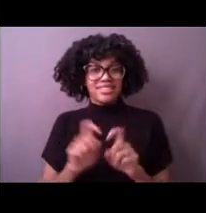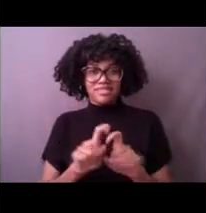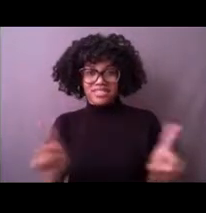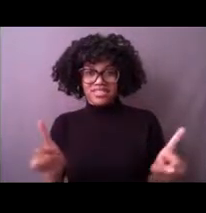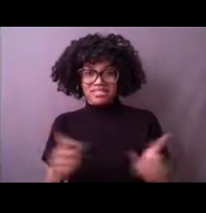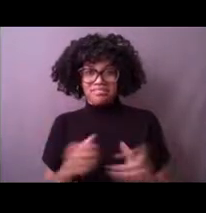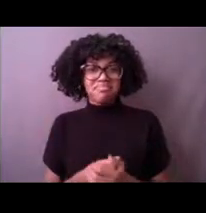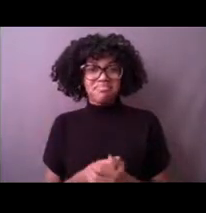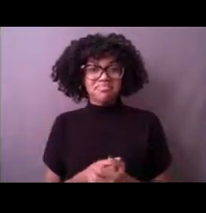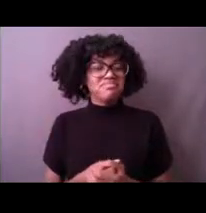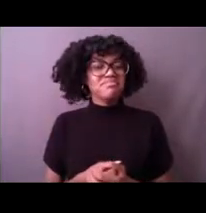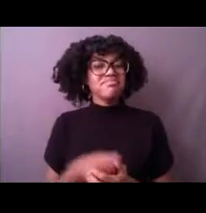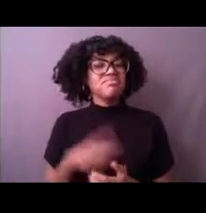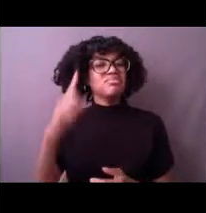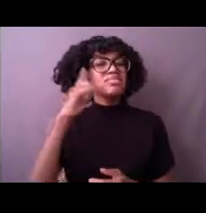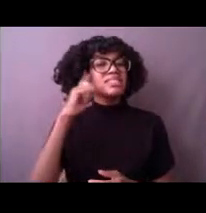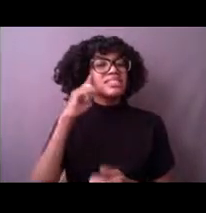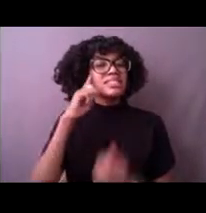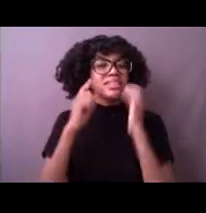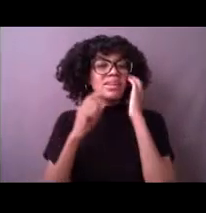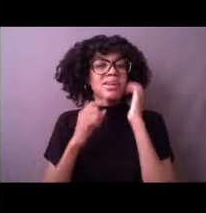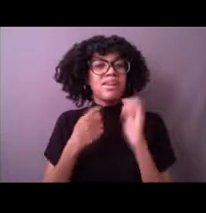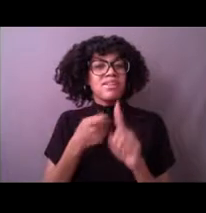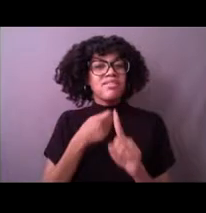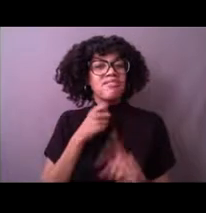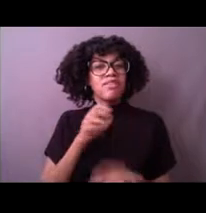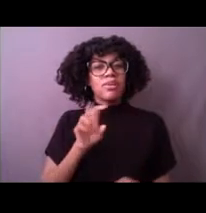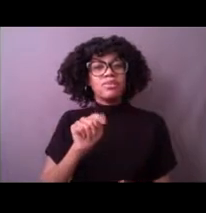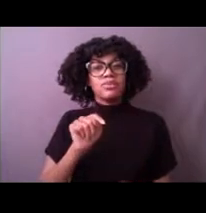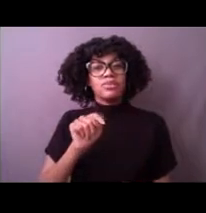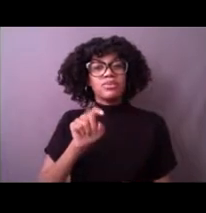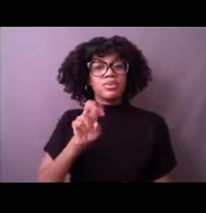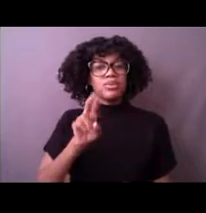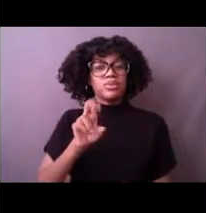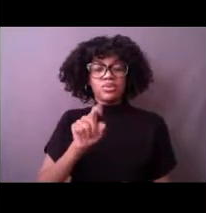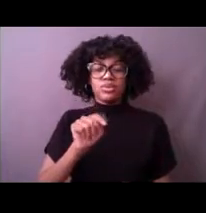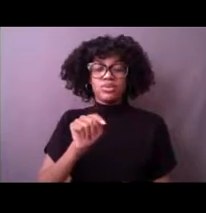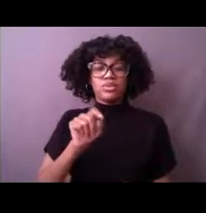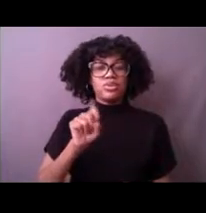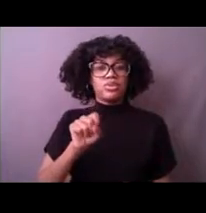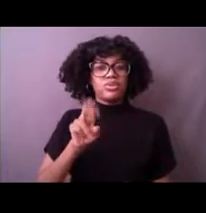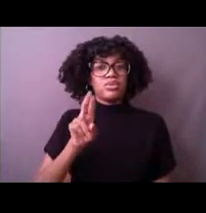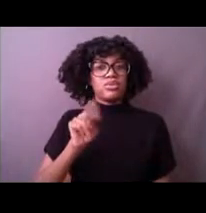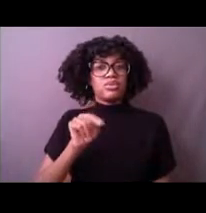what do you think we measure from our tsunami buoys? And I believe Lauren may have hinted at this earlier.